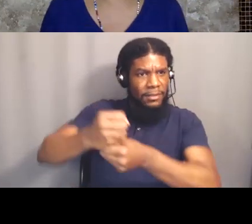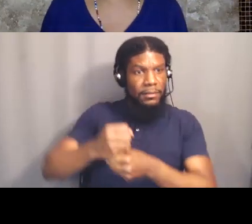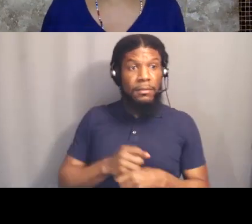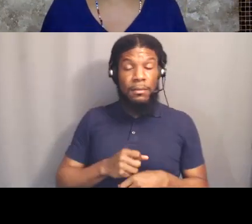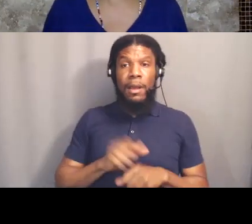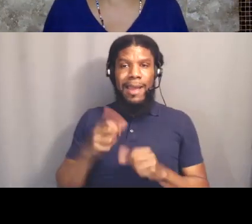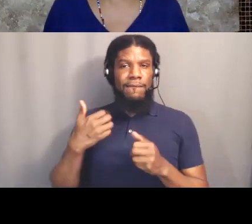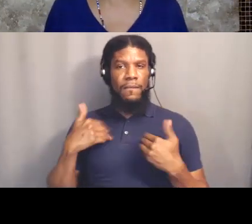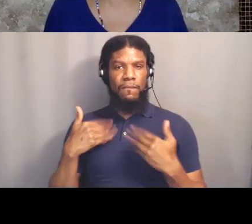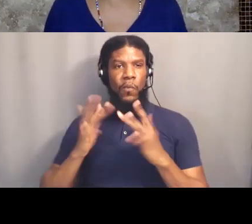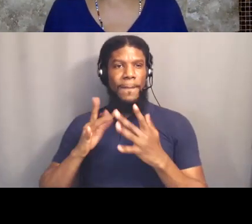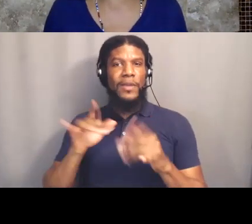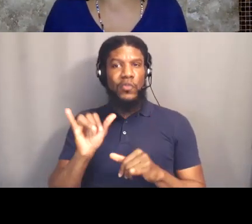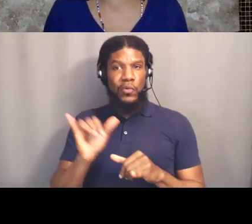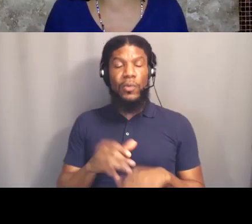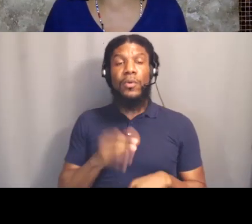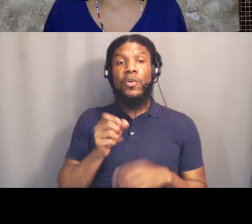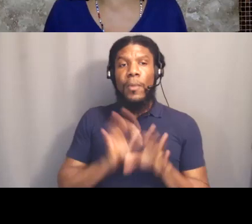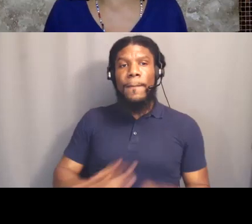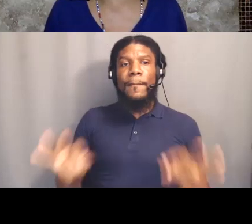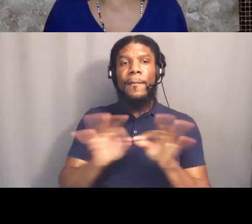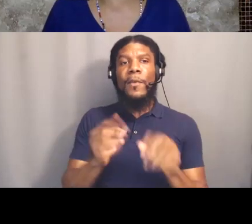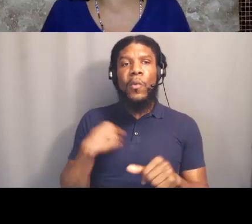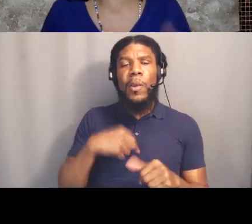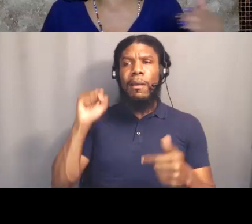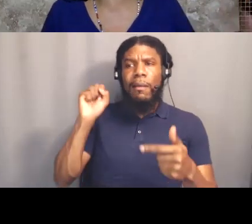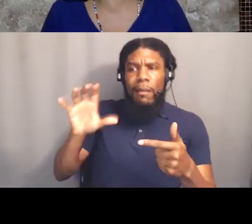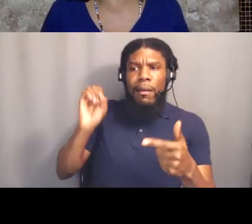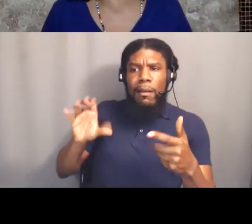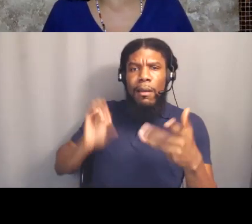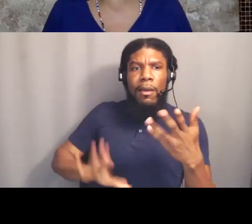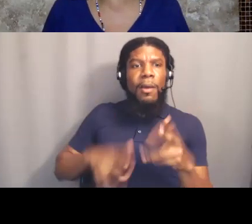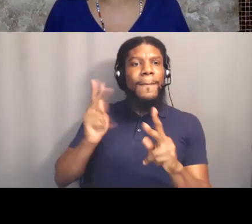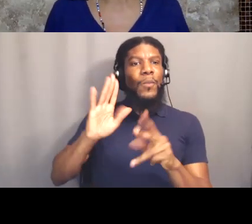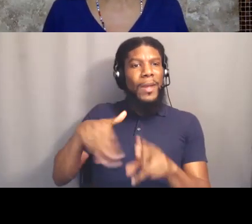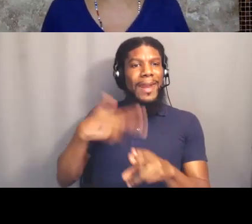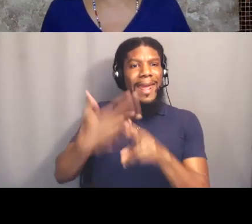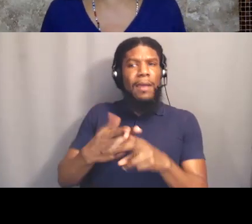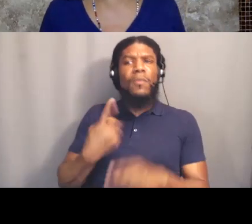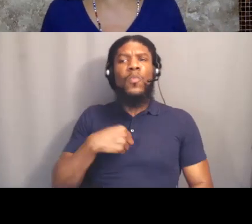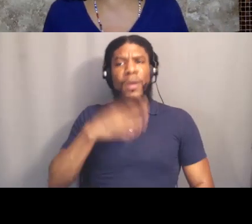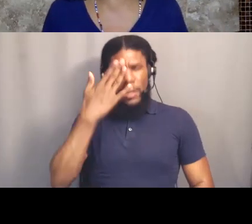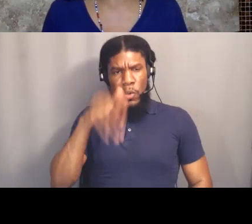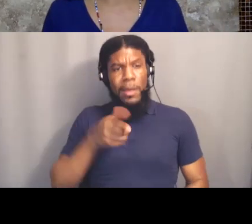We also wanna uplift the names of our loved ones, we know that they can steal the bodies of those who,